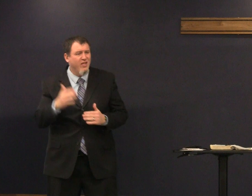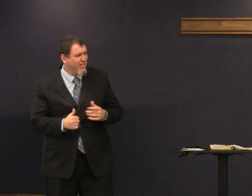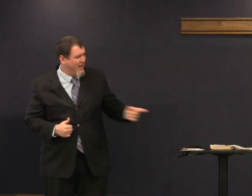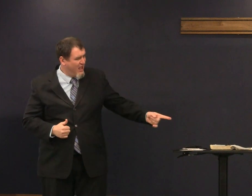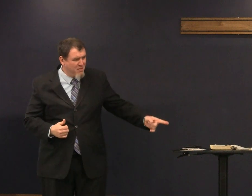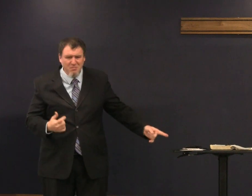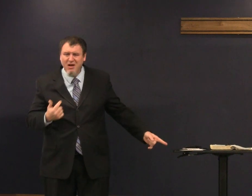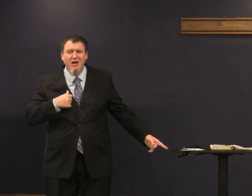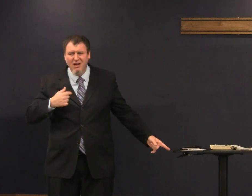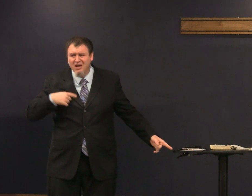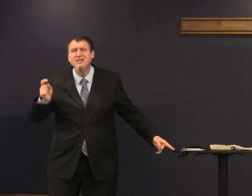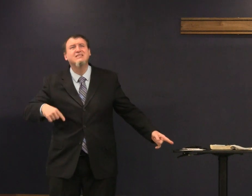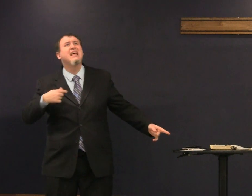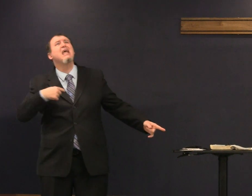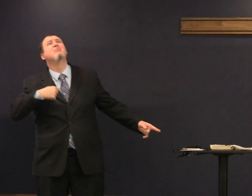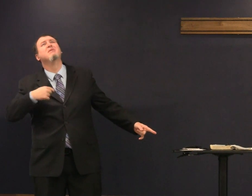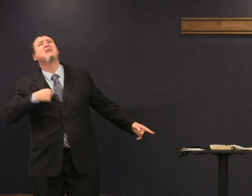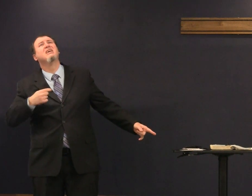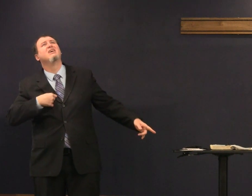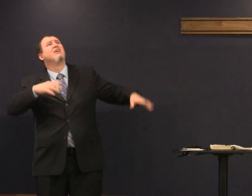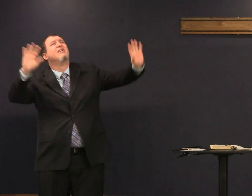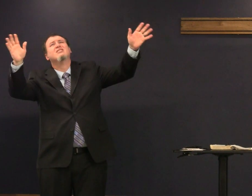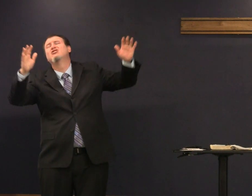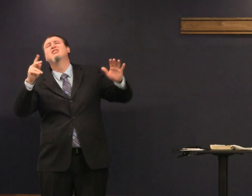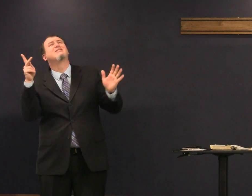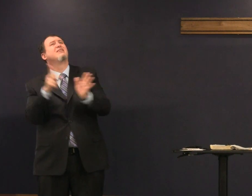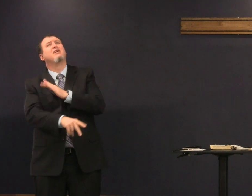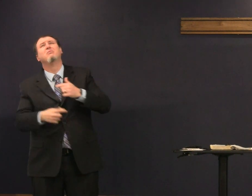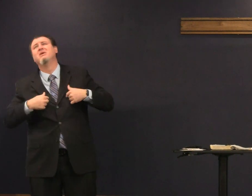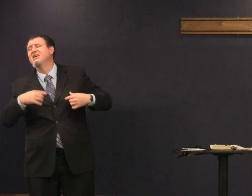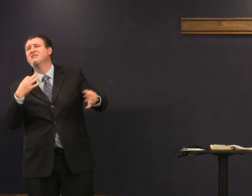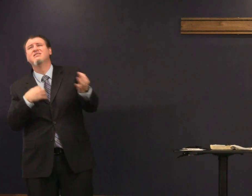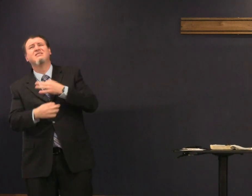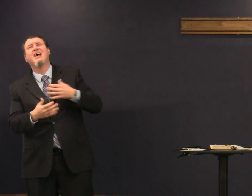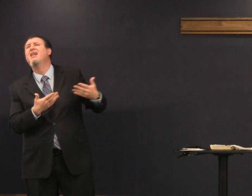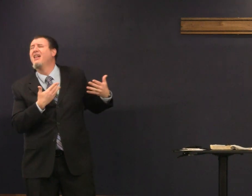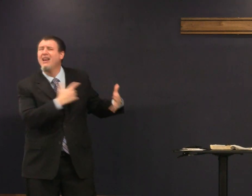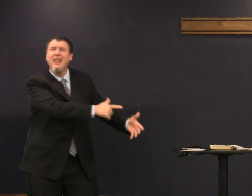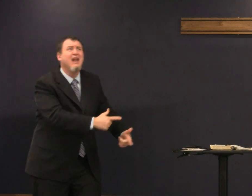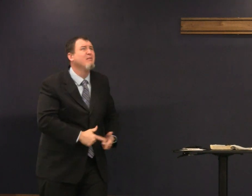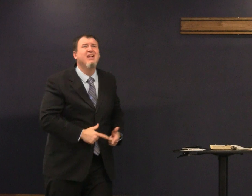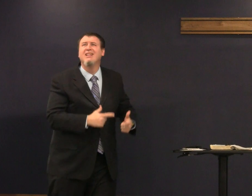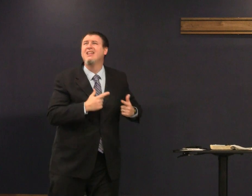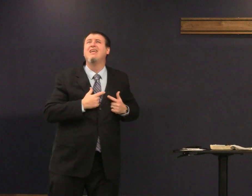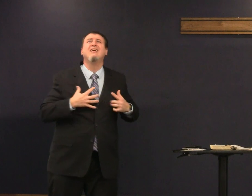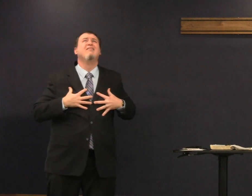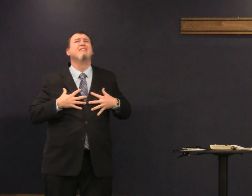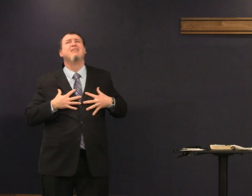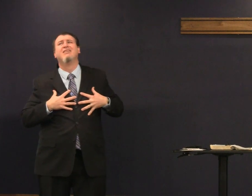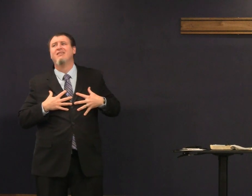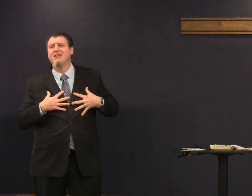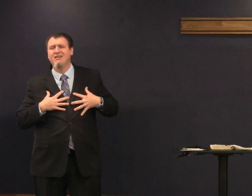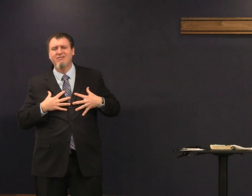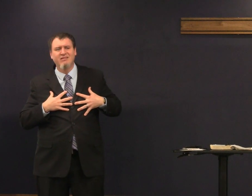I'm a hundred years old better I could sacrifice myself just kill me instead and let him live